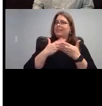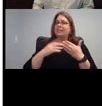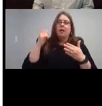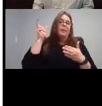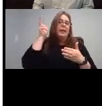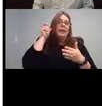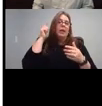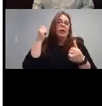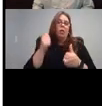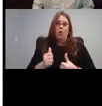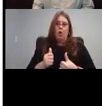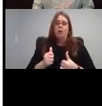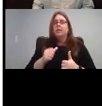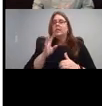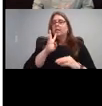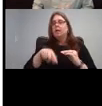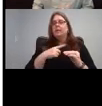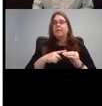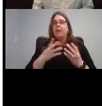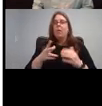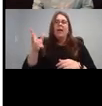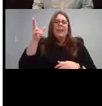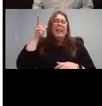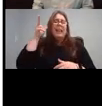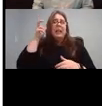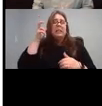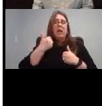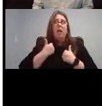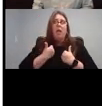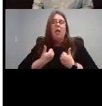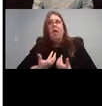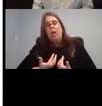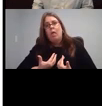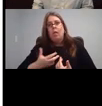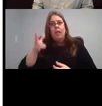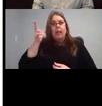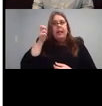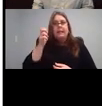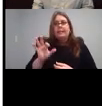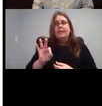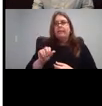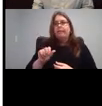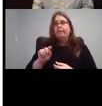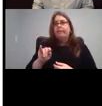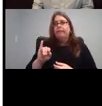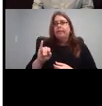listening, fatigue and effort are like for them, if they've been listening all day, and they're feeling really tired by